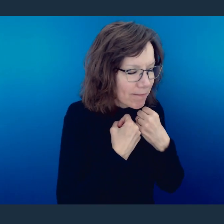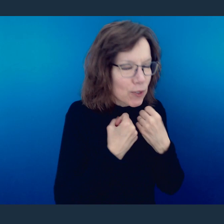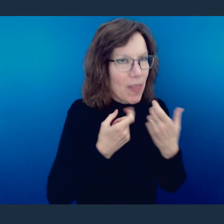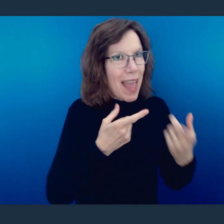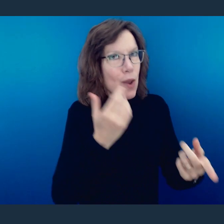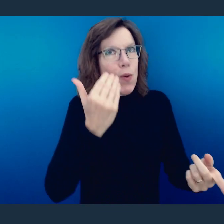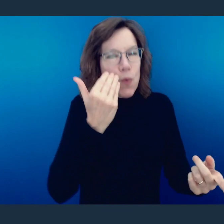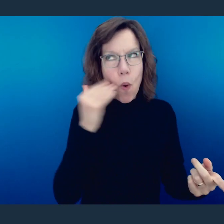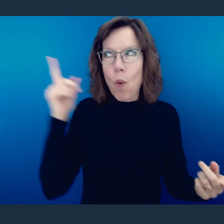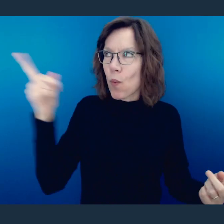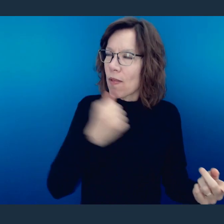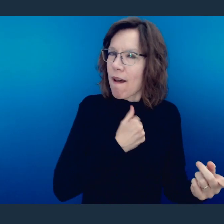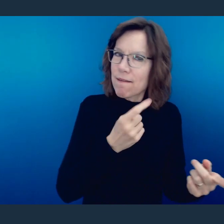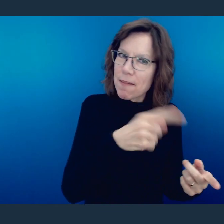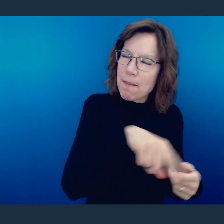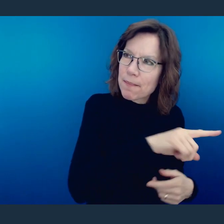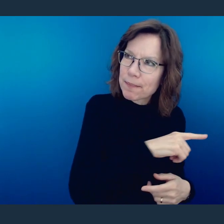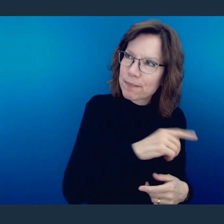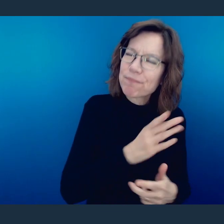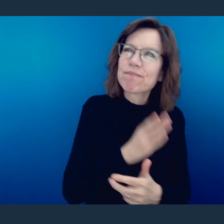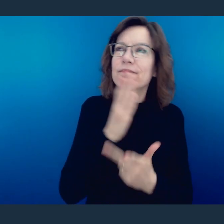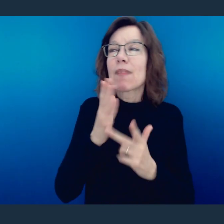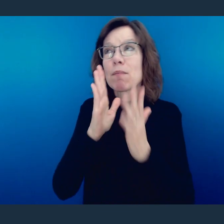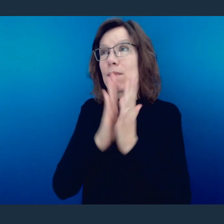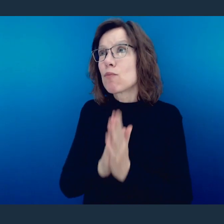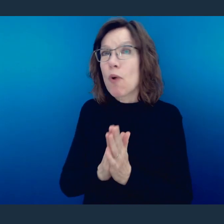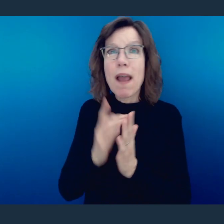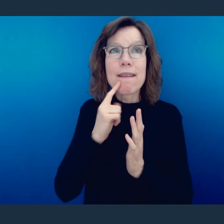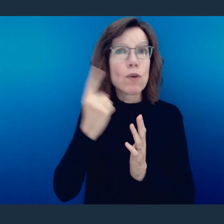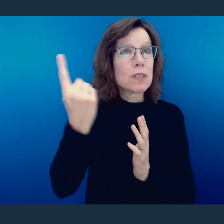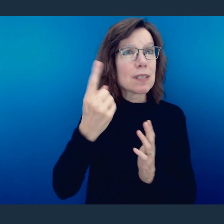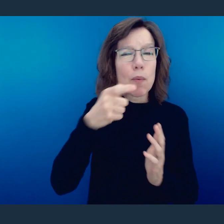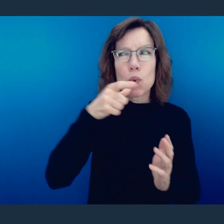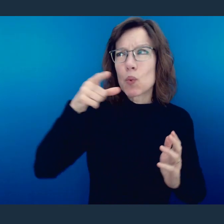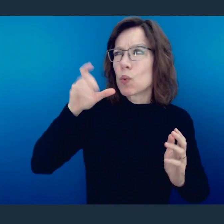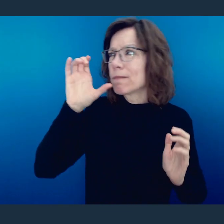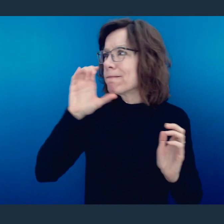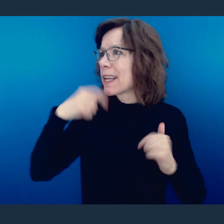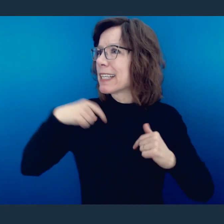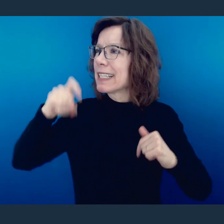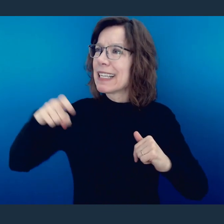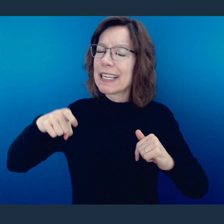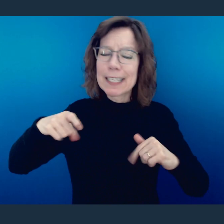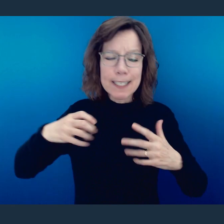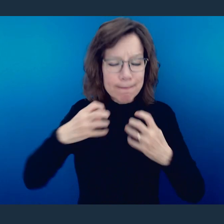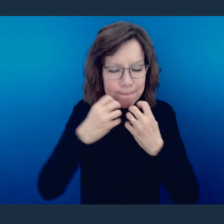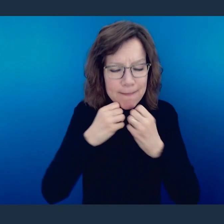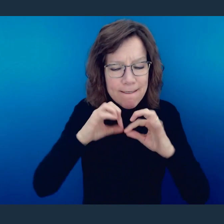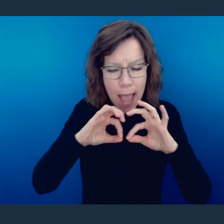And Lord, I pray for the person who is seeking or in need of a family, a community, and a